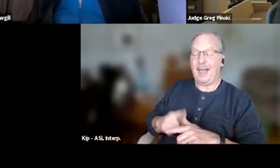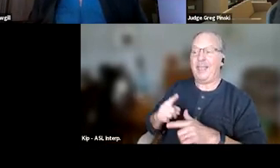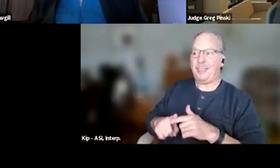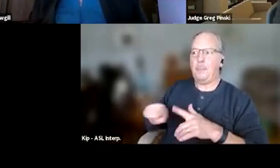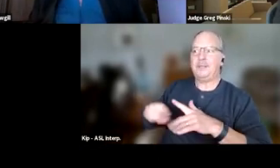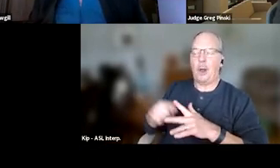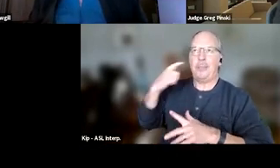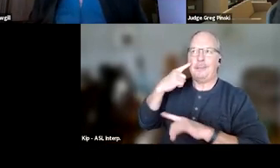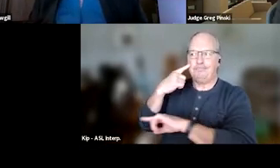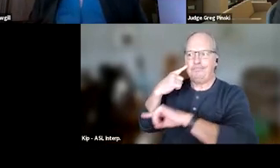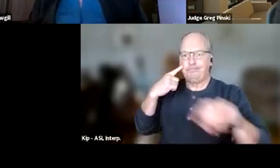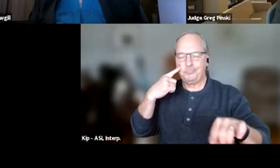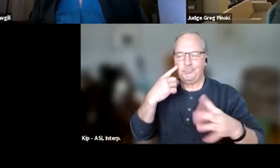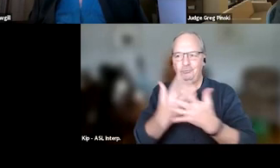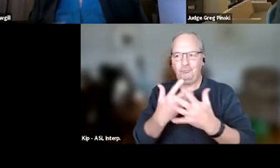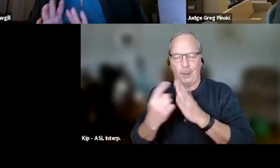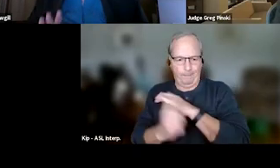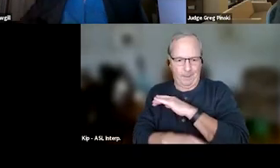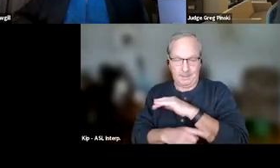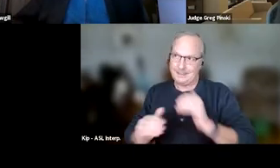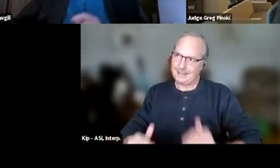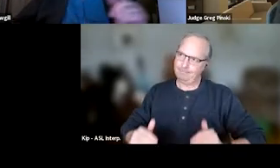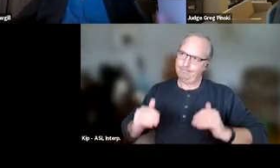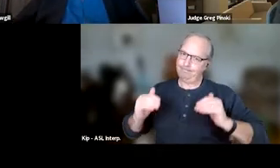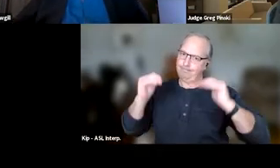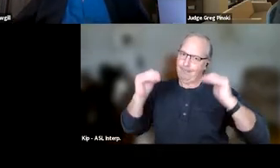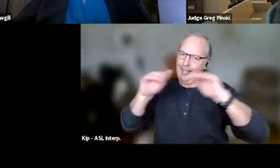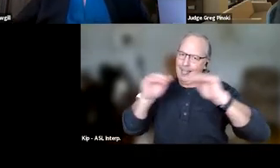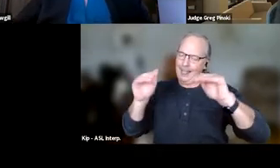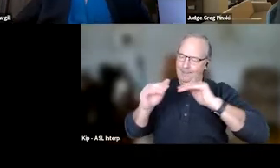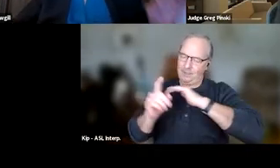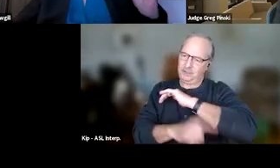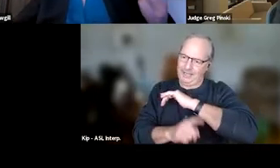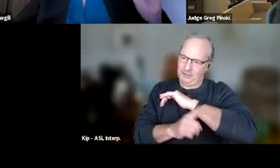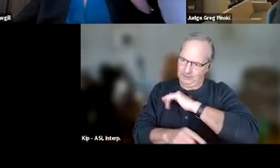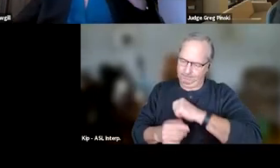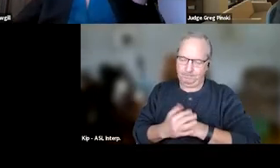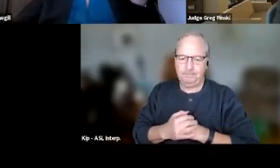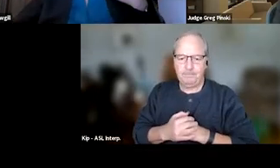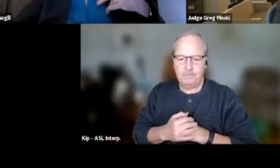'cause that's the highest level of sanction. And Judge Pinski will talk more about that, but it needs to be briefed and quick